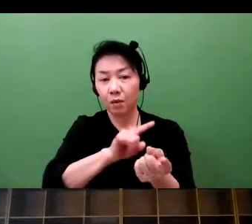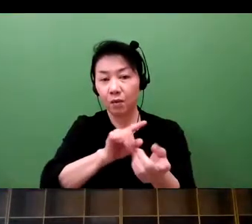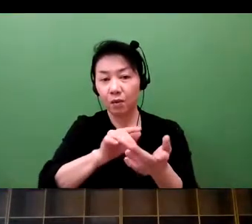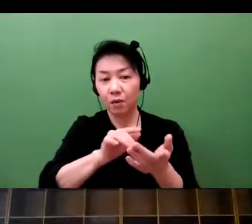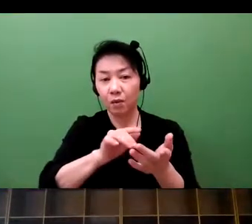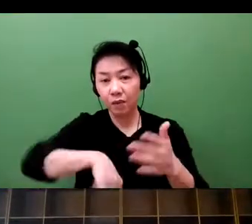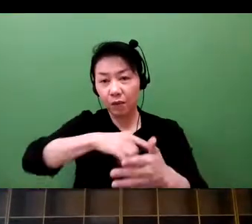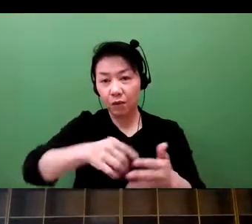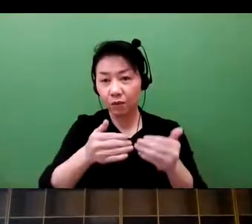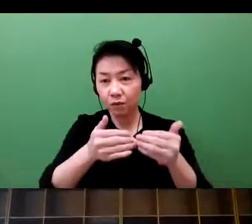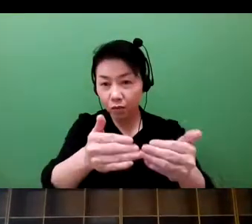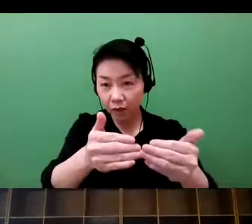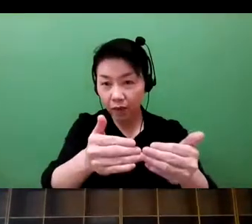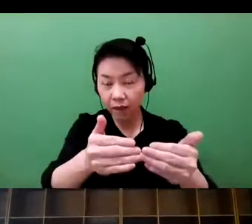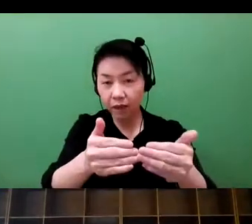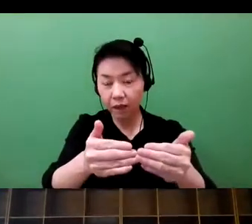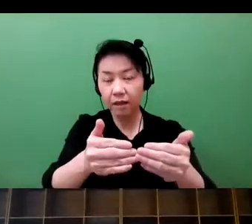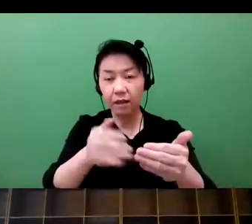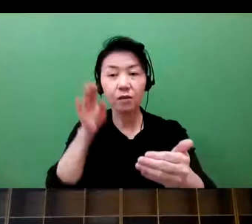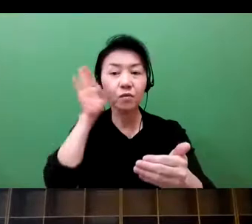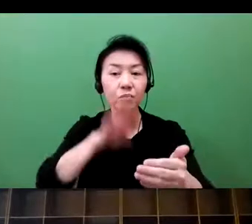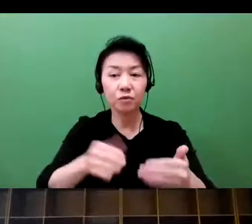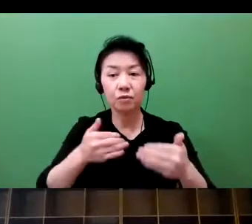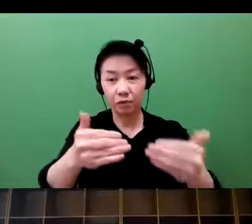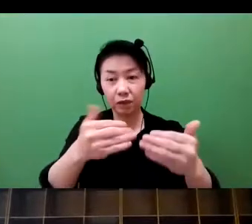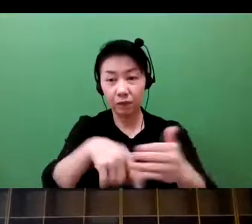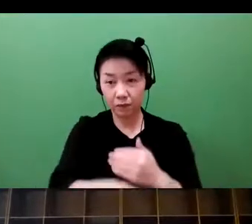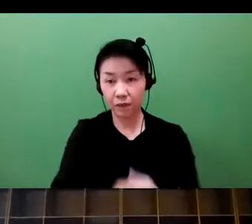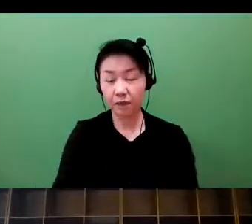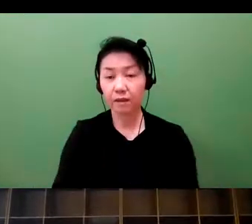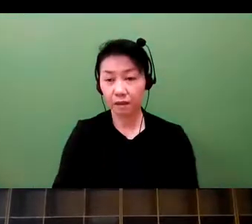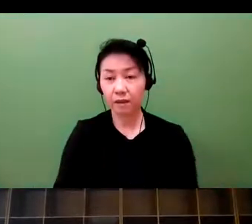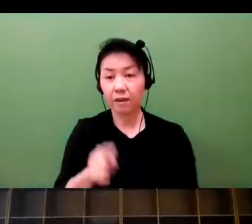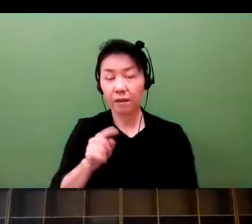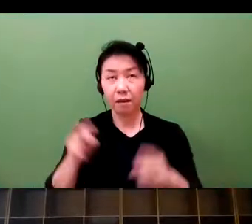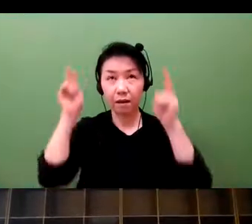of, say, consultations and prescriptions, which also means